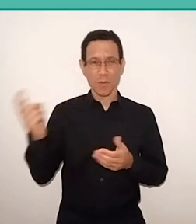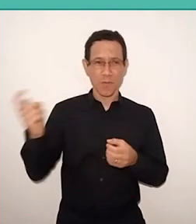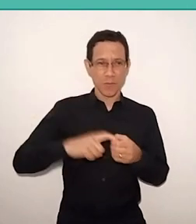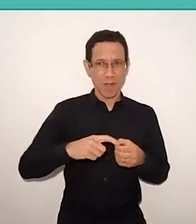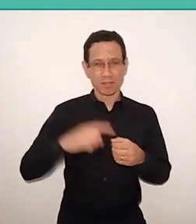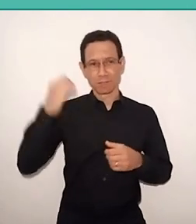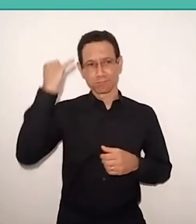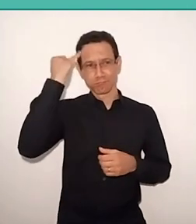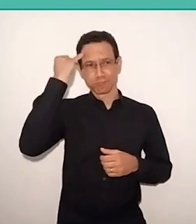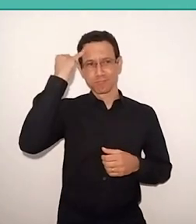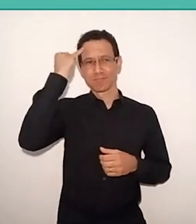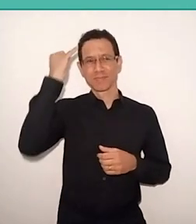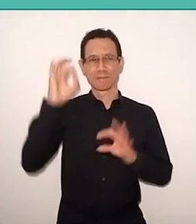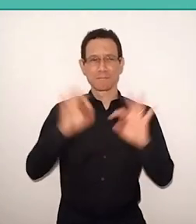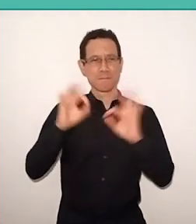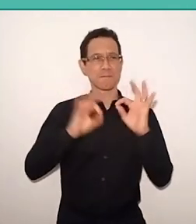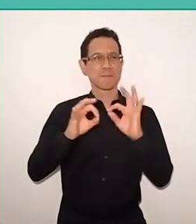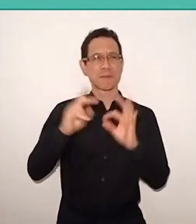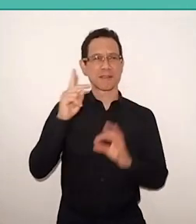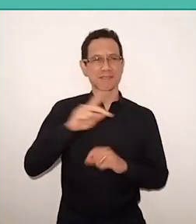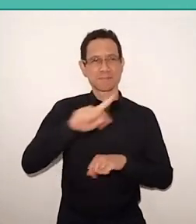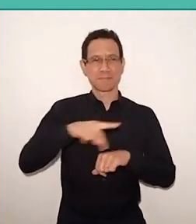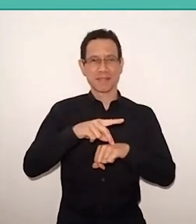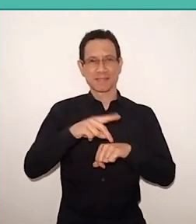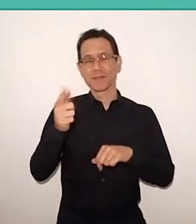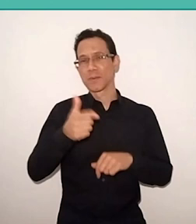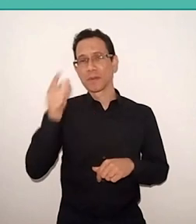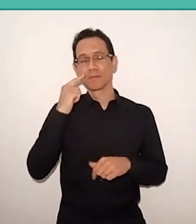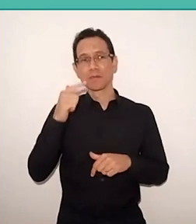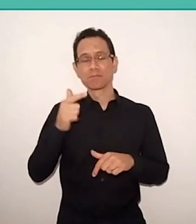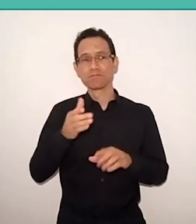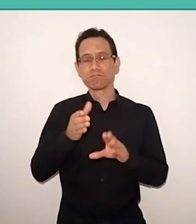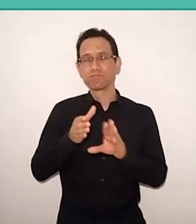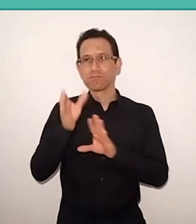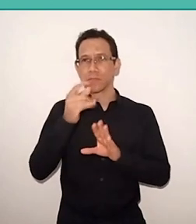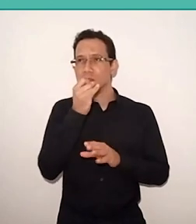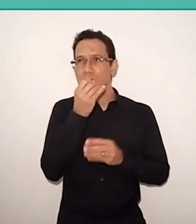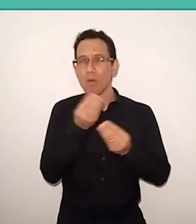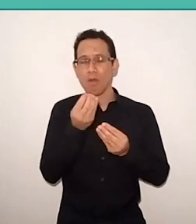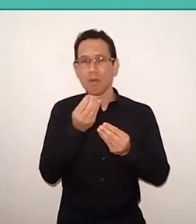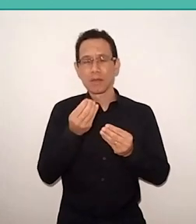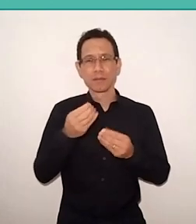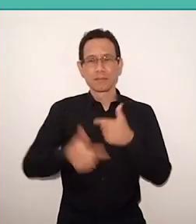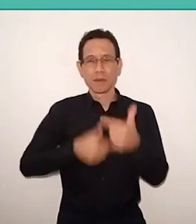Or with those who guide work as an educational principle, that he will incorporate, very strongly,